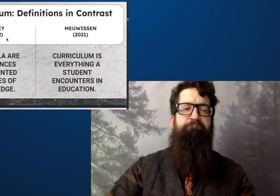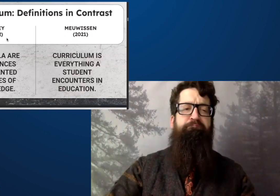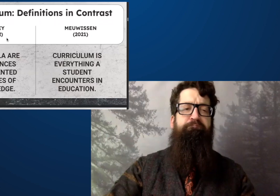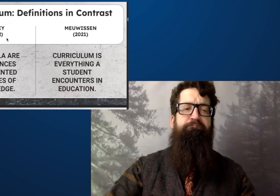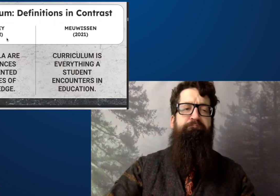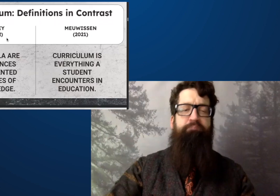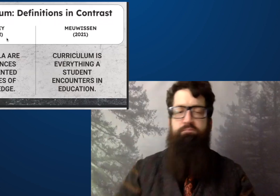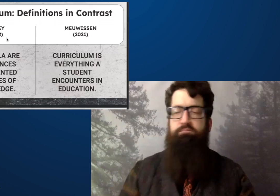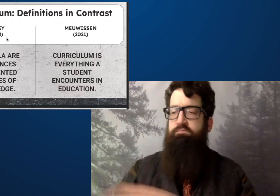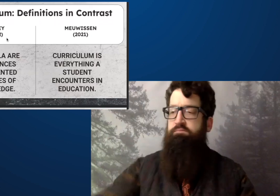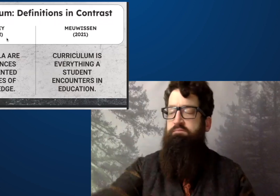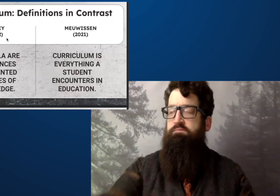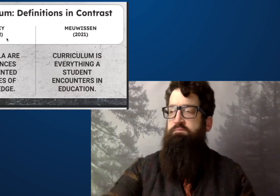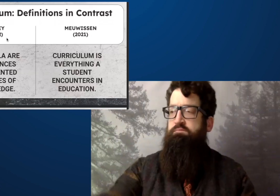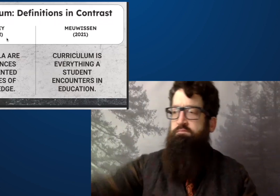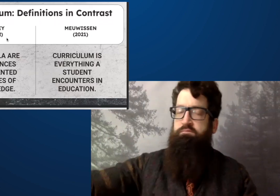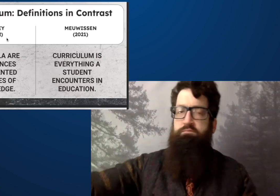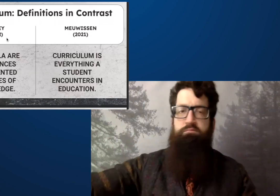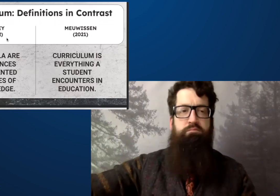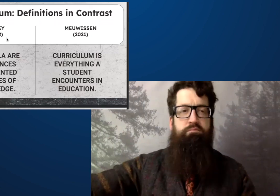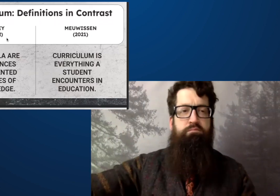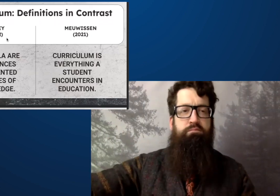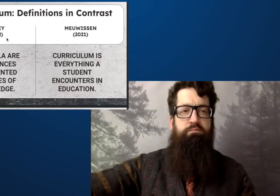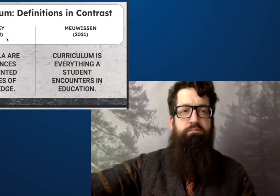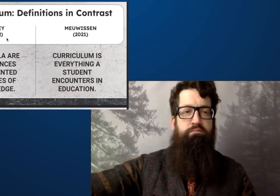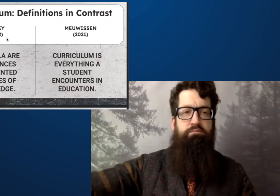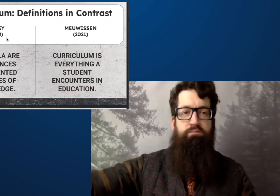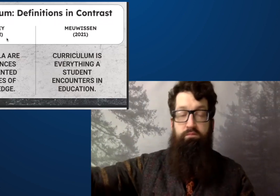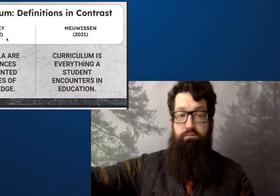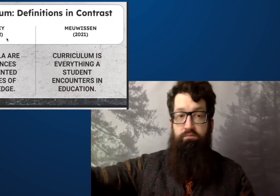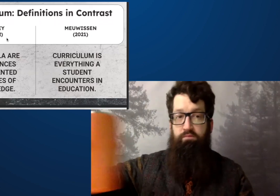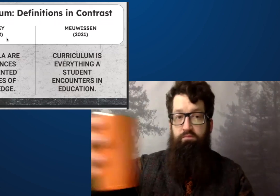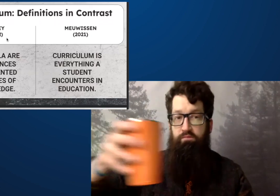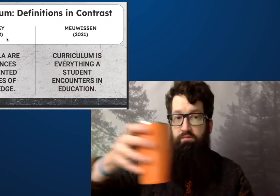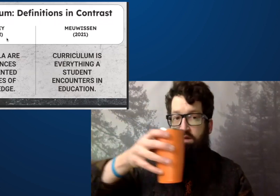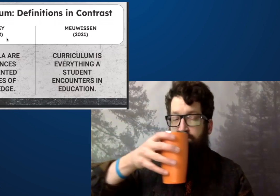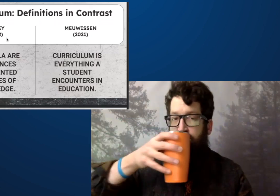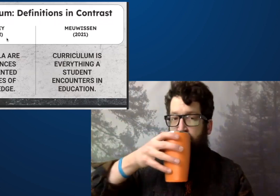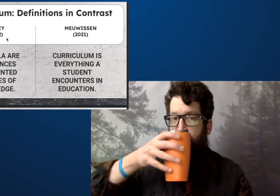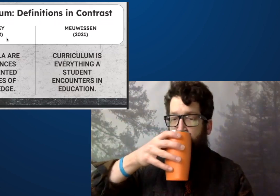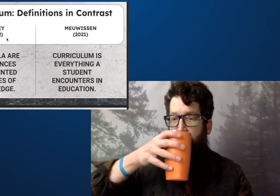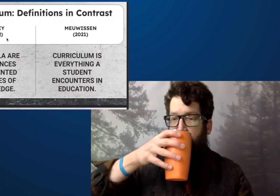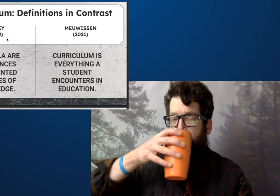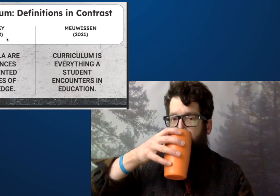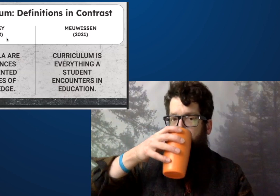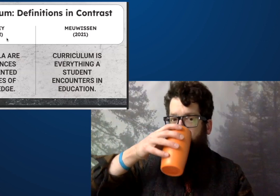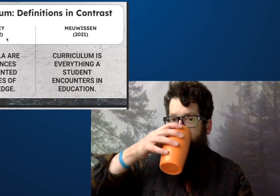I'd like you to read through these before I go into them.